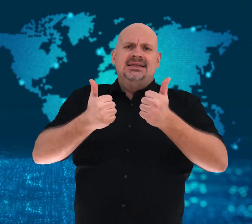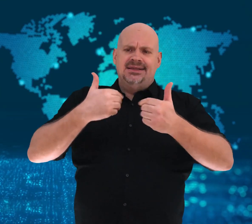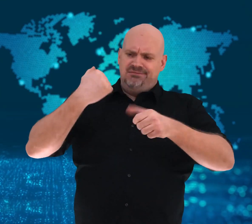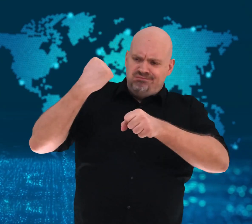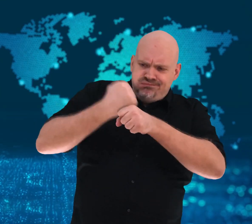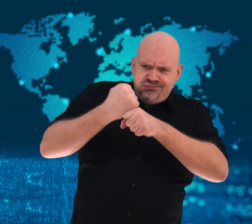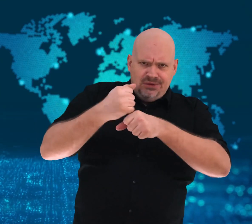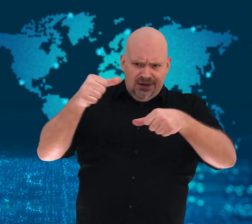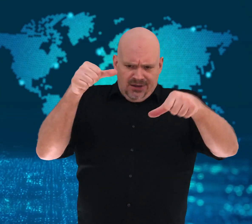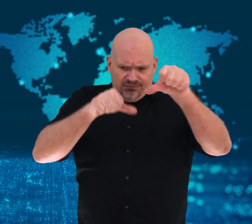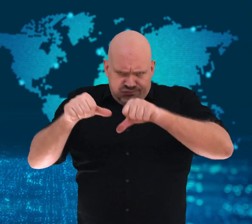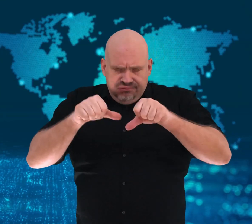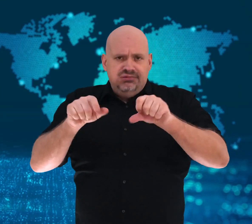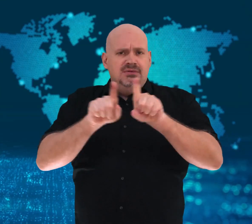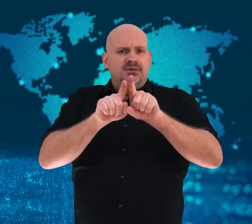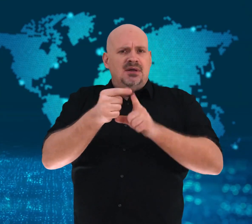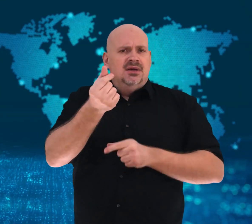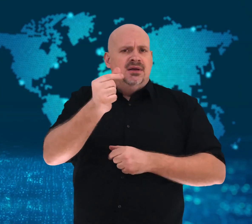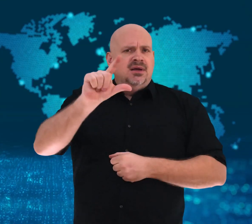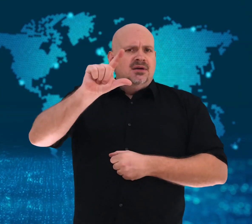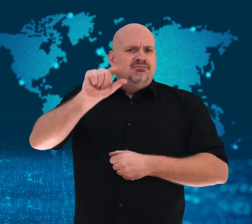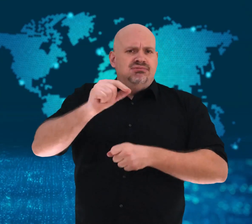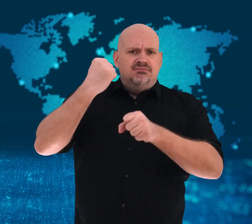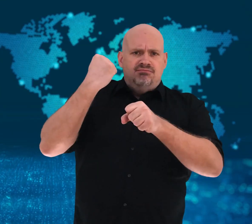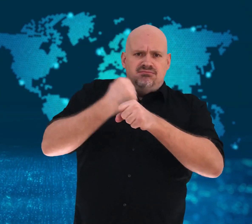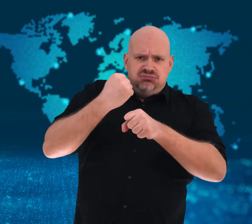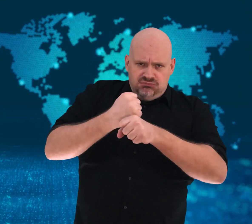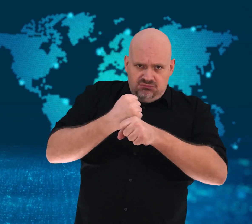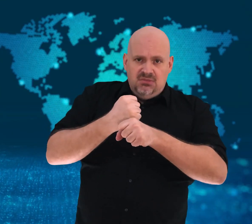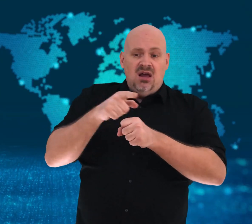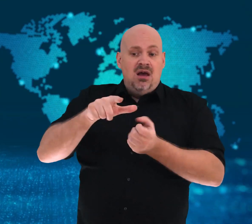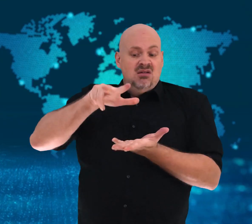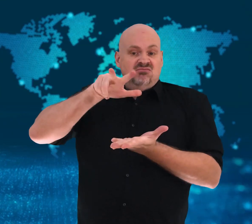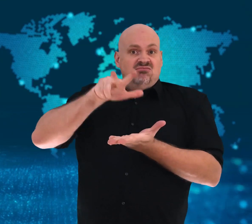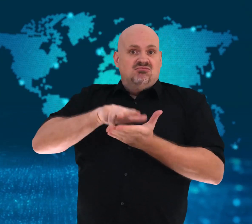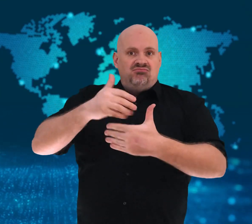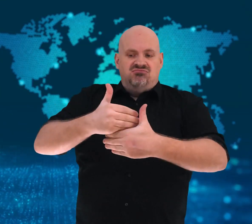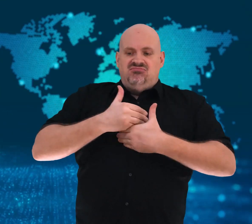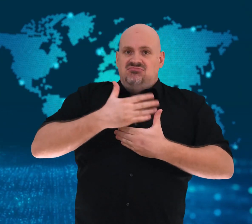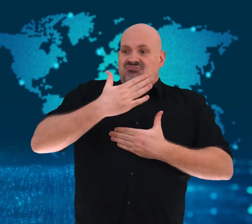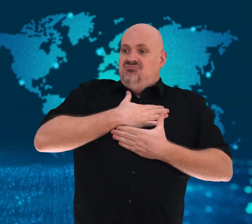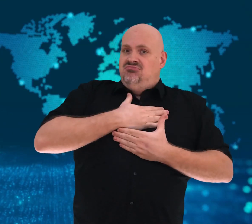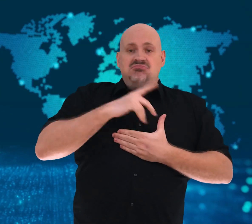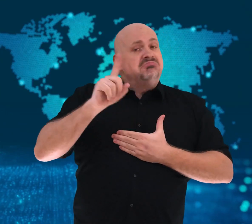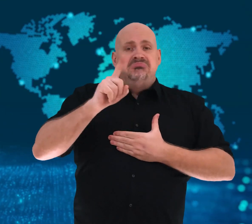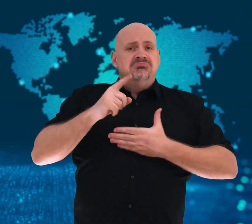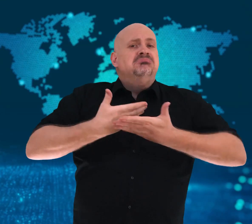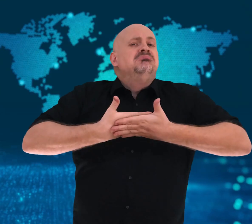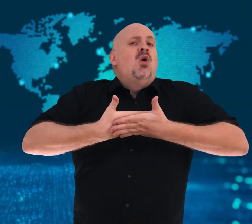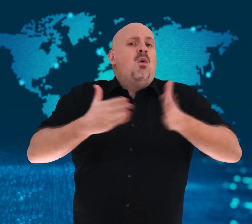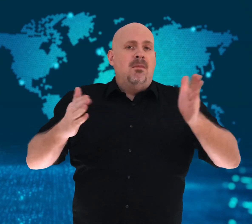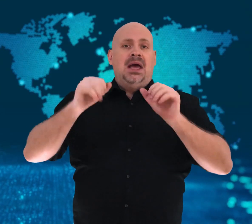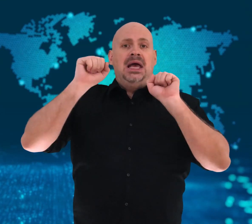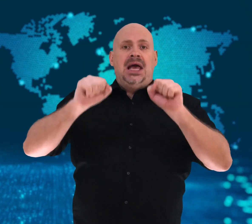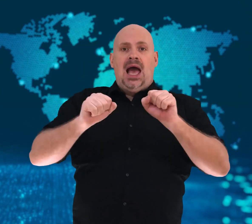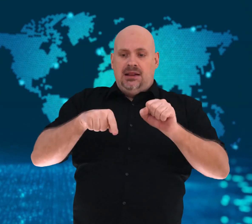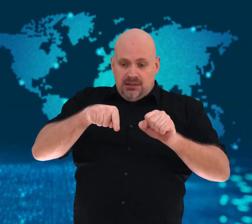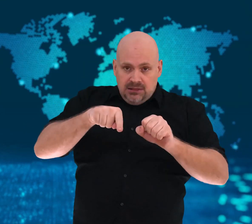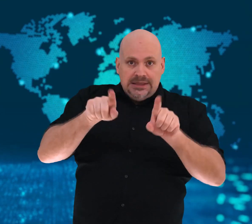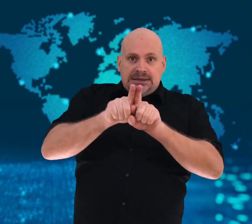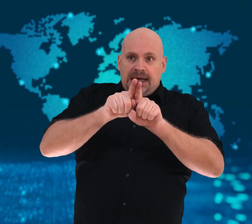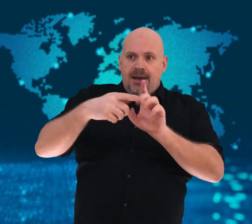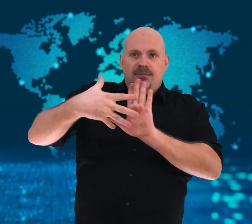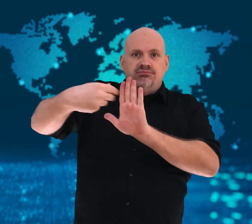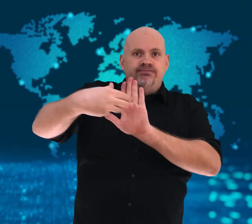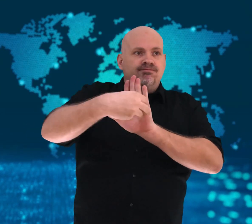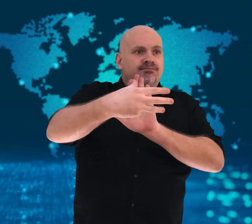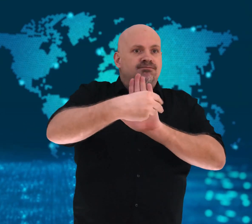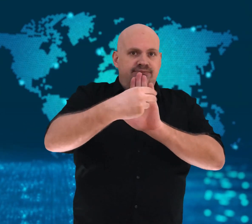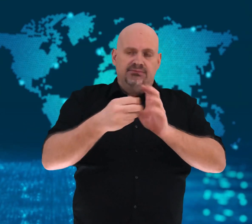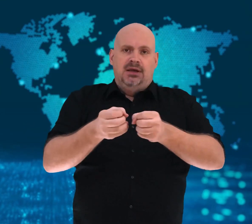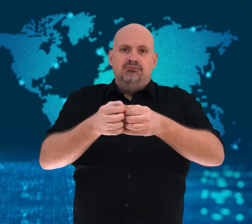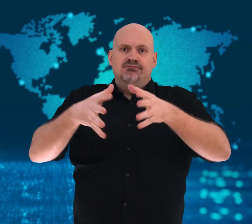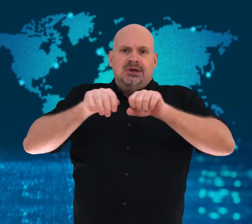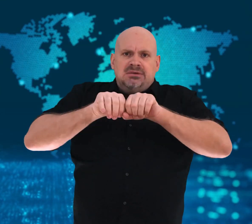easy-to-make vaccine cheaply and patent-free that others can duplicate.